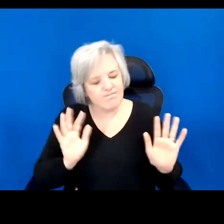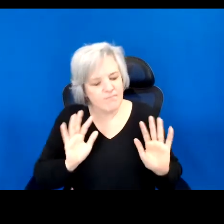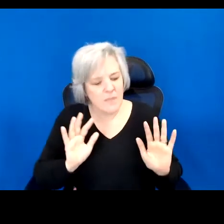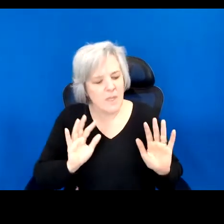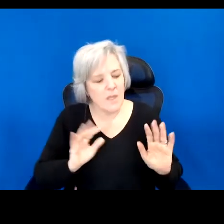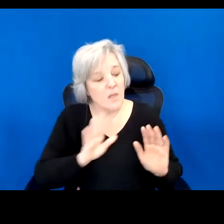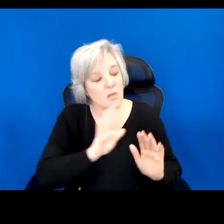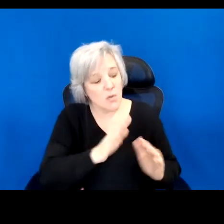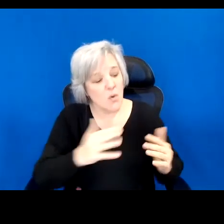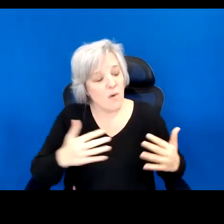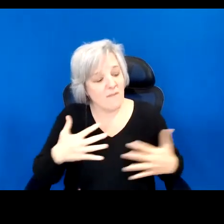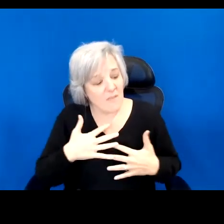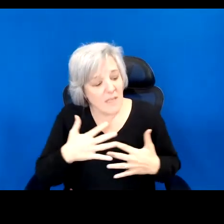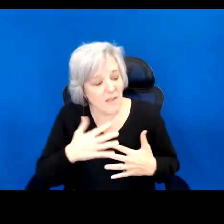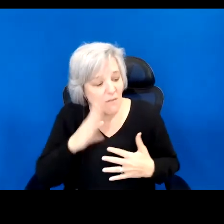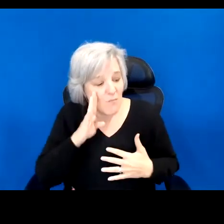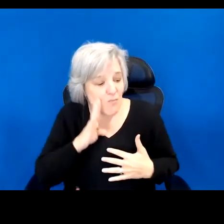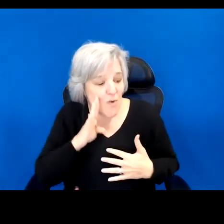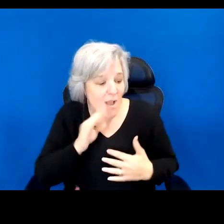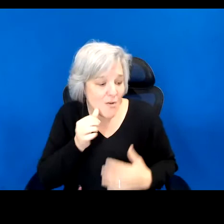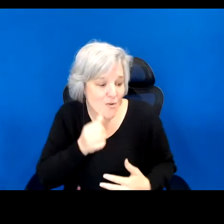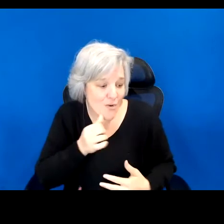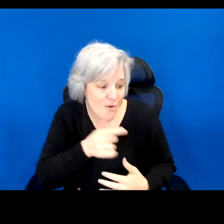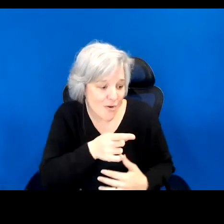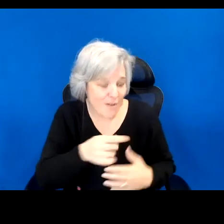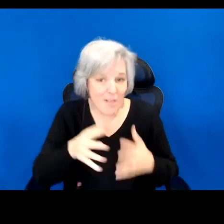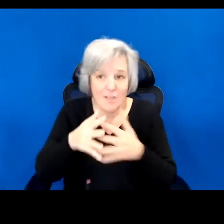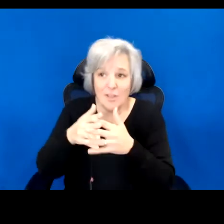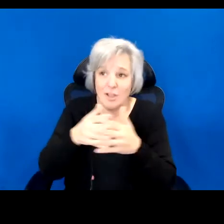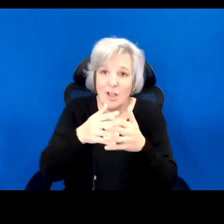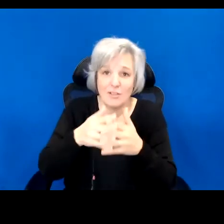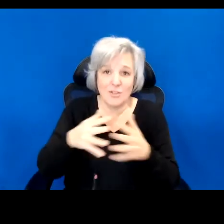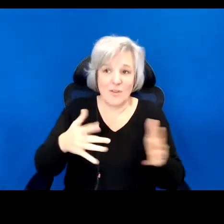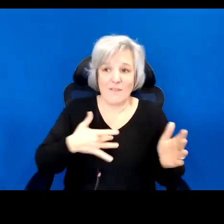a Brown girl, in a country that thinks and feels race through a sharp binary.